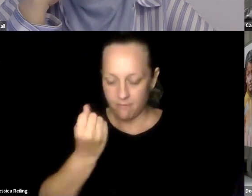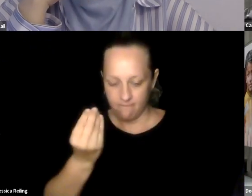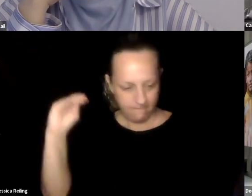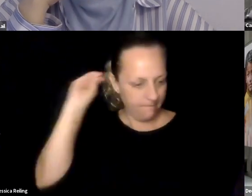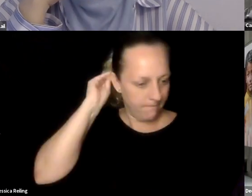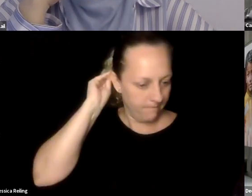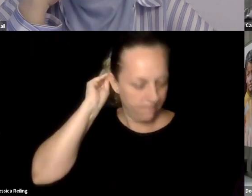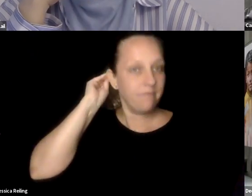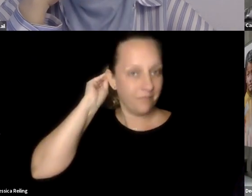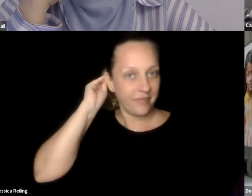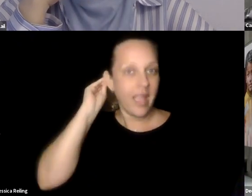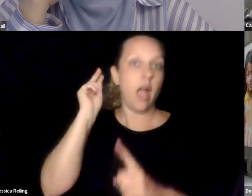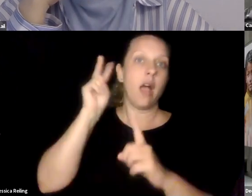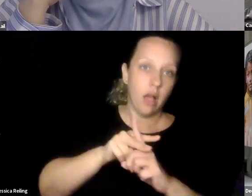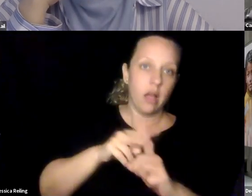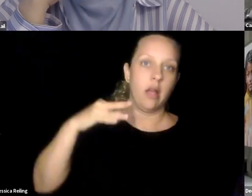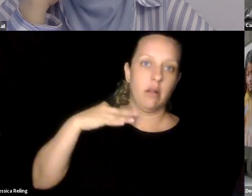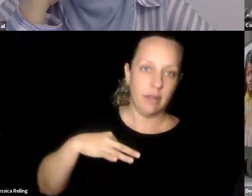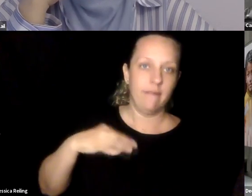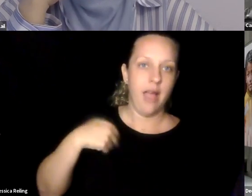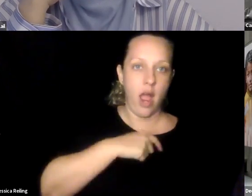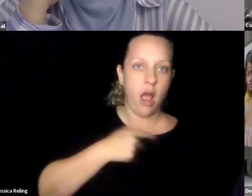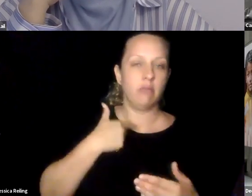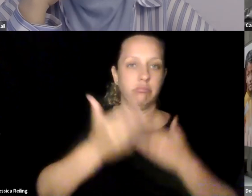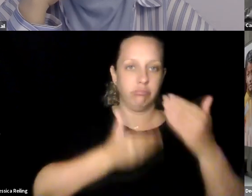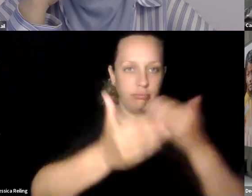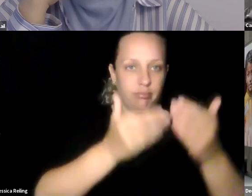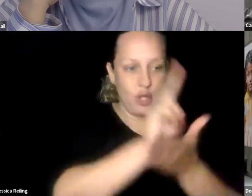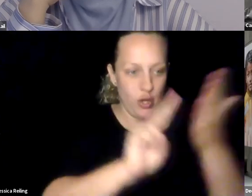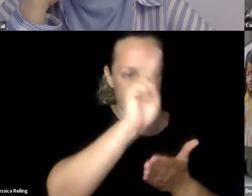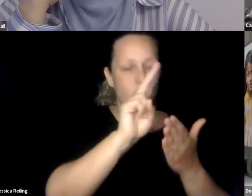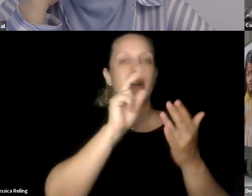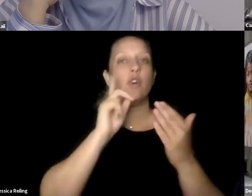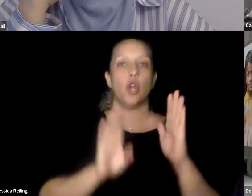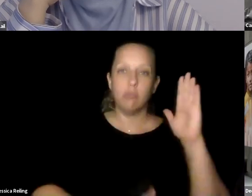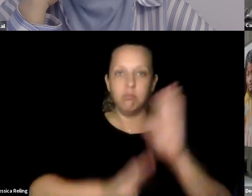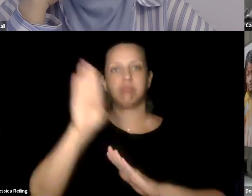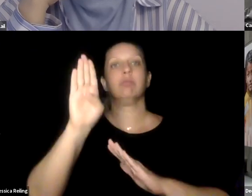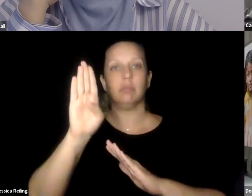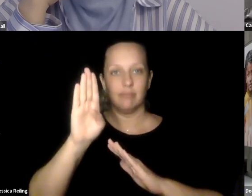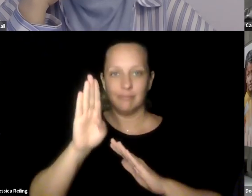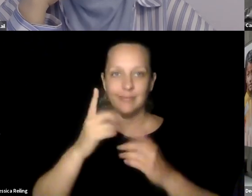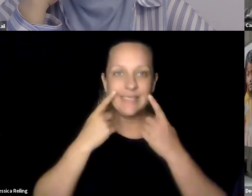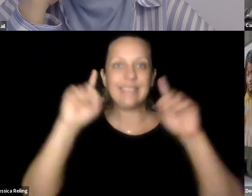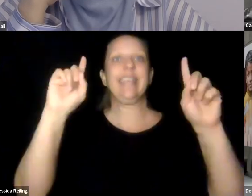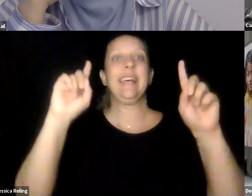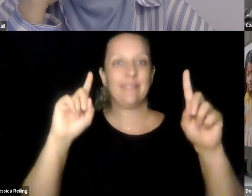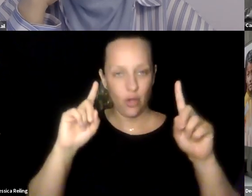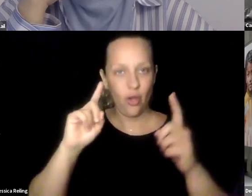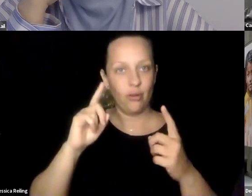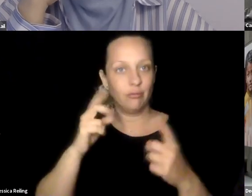terms of digital inclusion. I hope the lessons we hear today and we take from today help us to ensure that digital